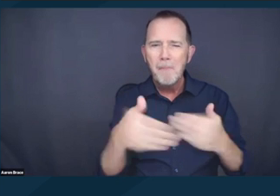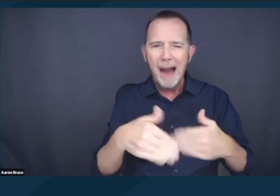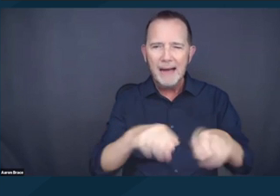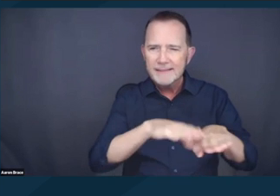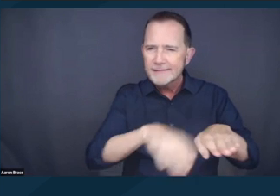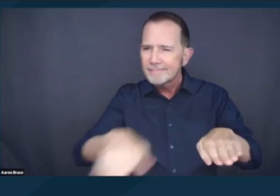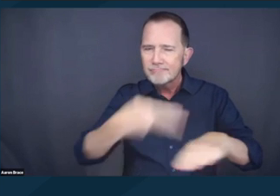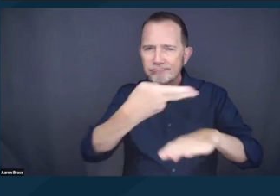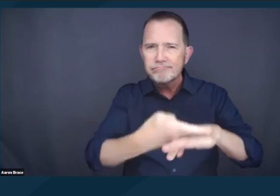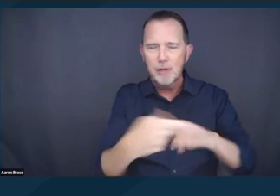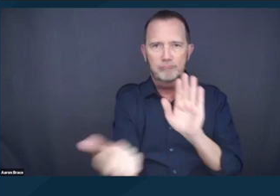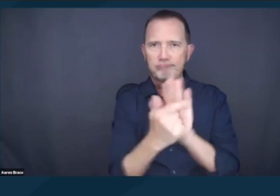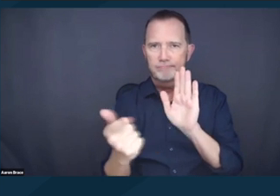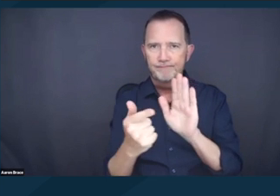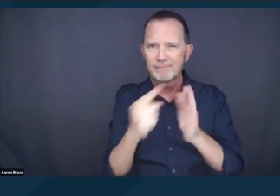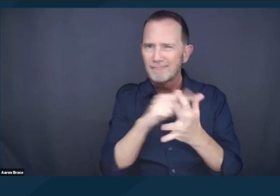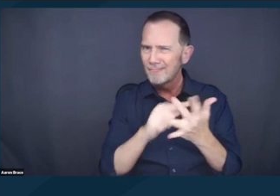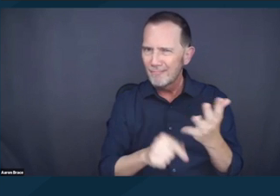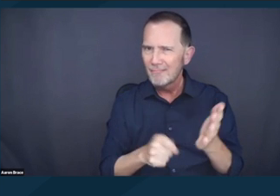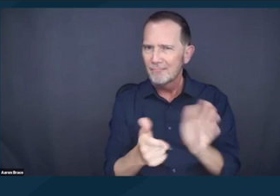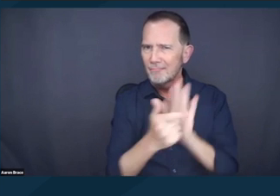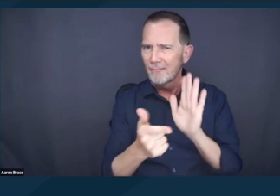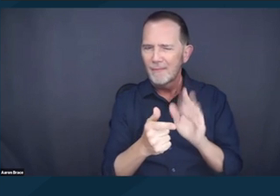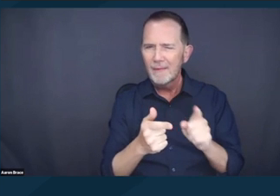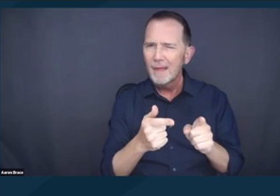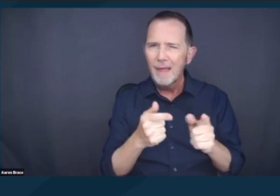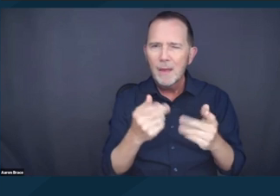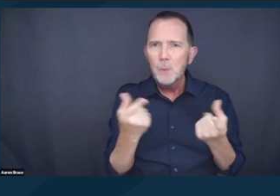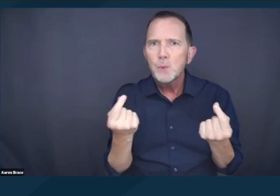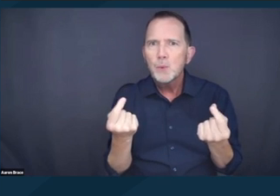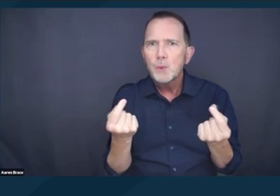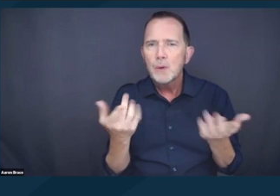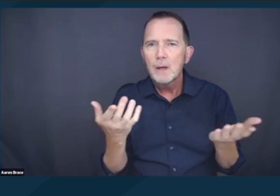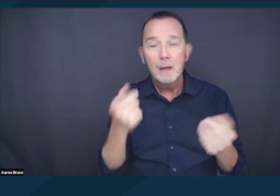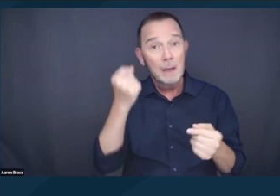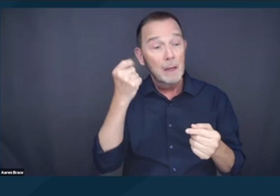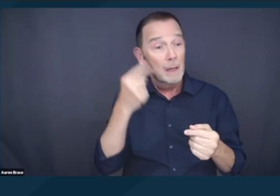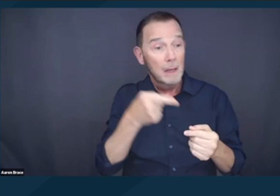for seeking shelter from the elements, despite the fact that the city did not have enough shelter beds